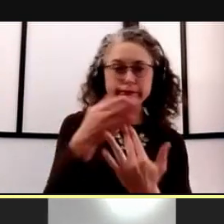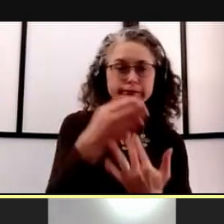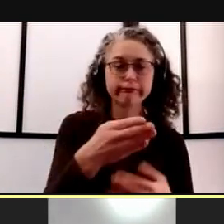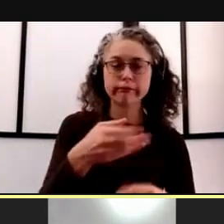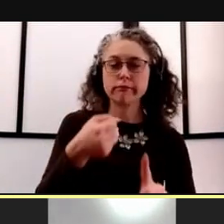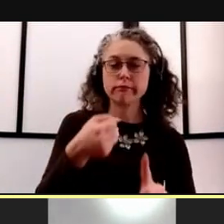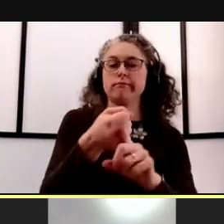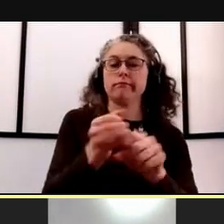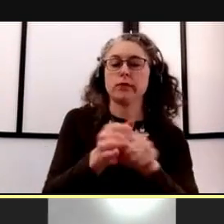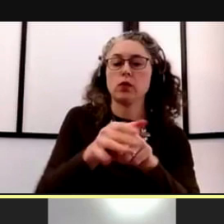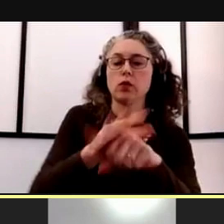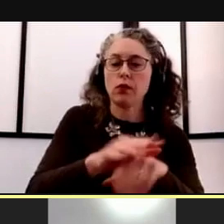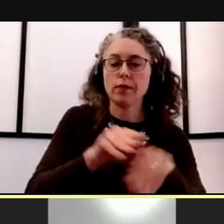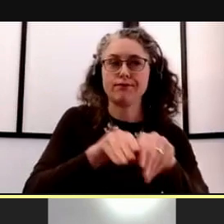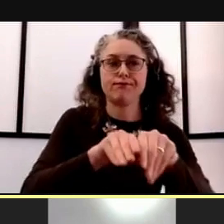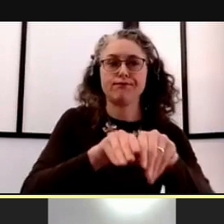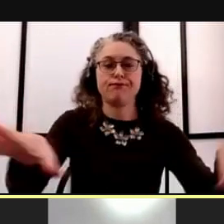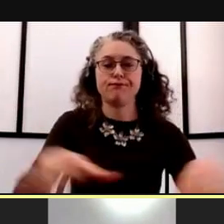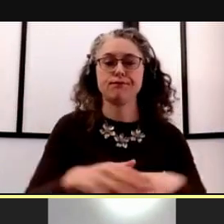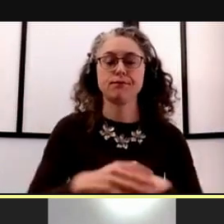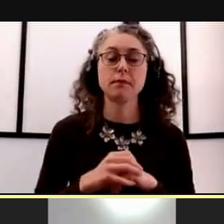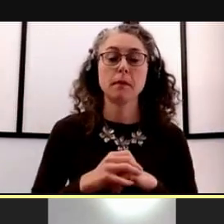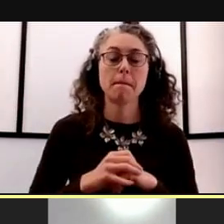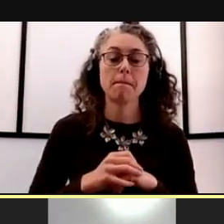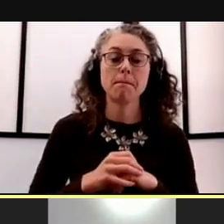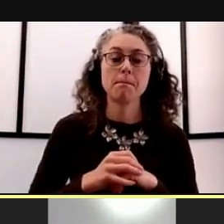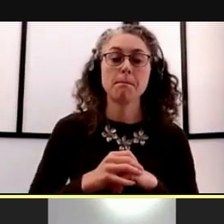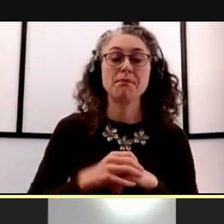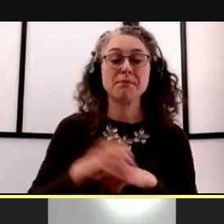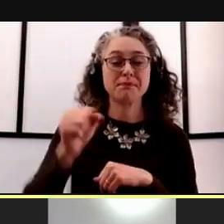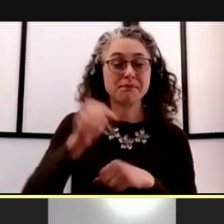The pandemic has resulted in significant challenges